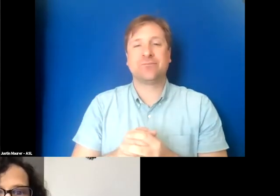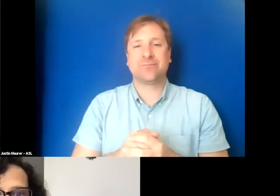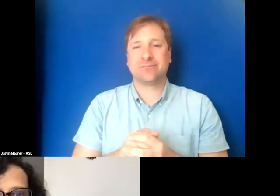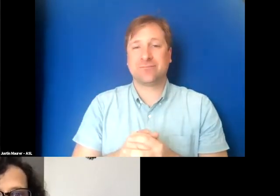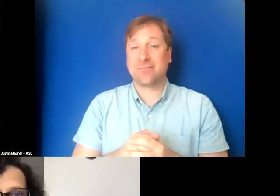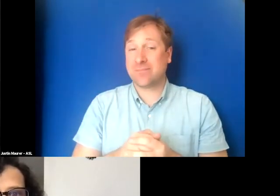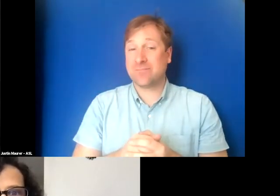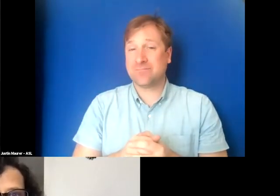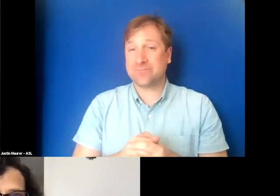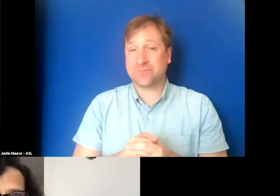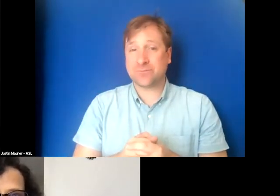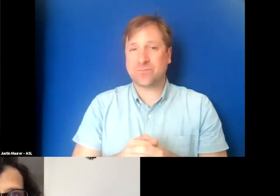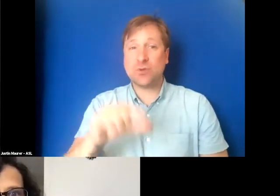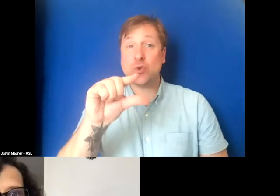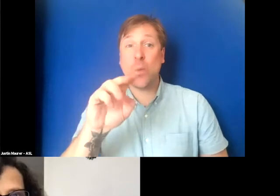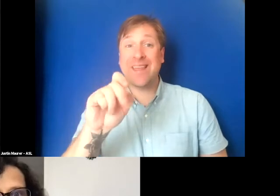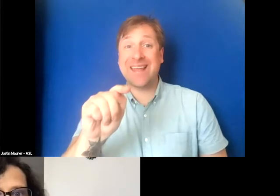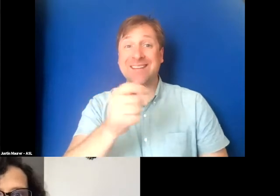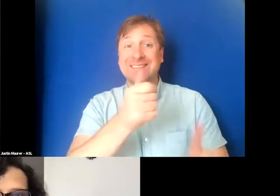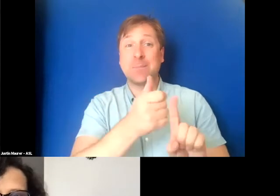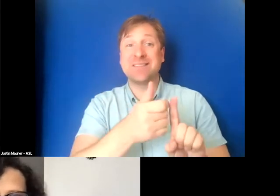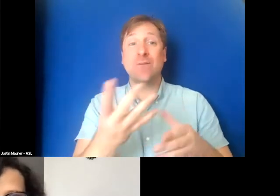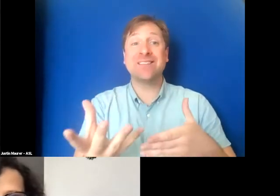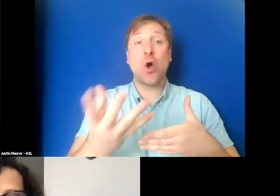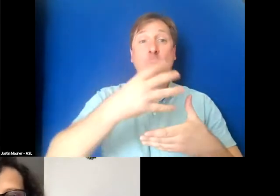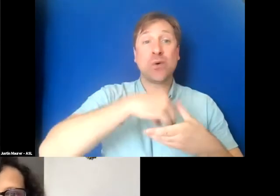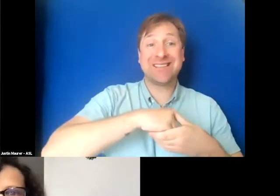The guest is an autistic immigrant woman of color.